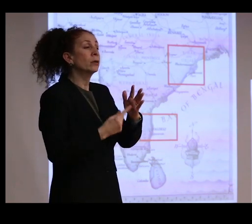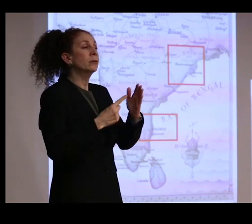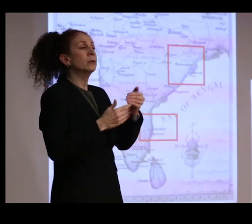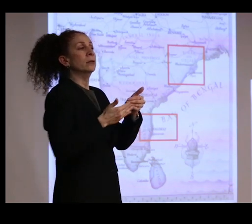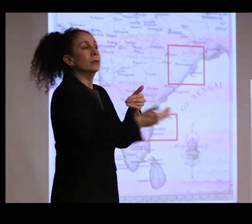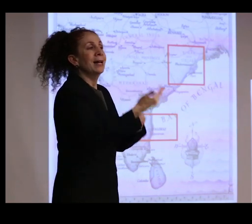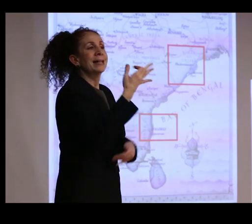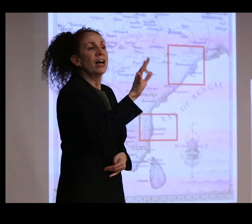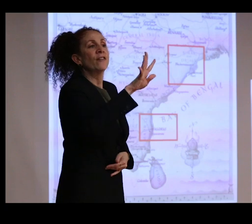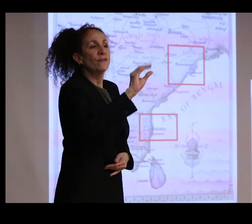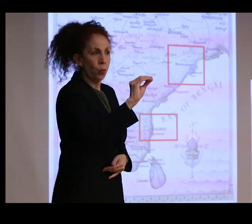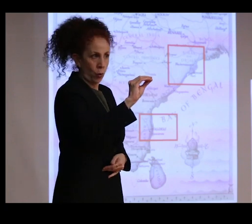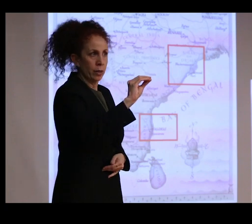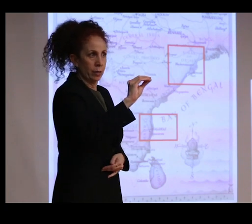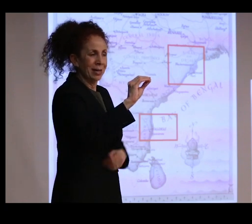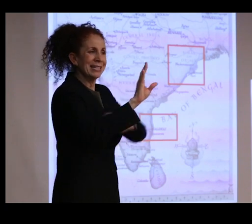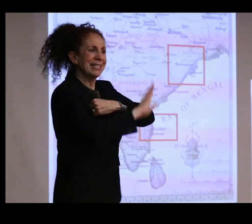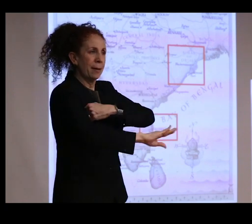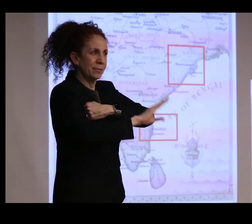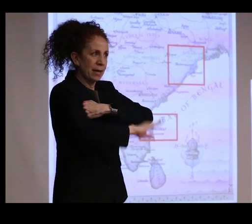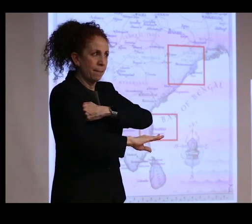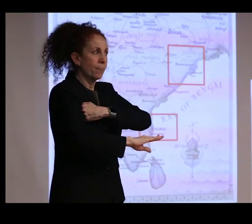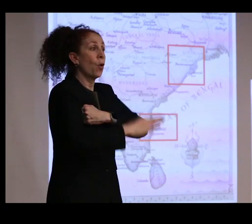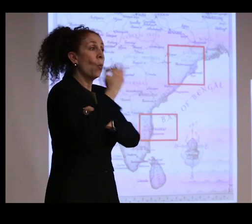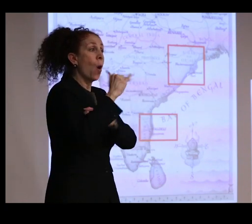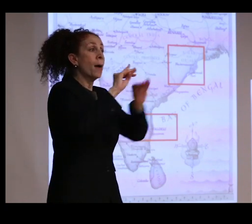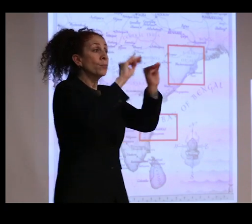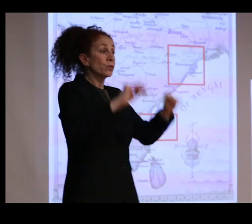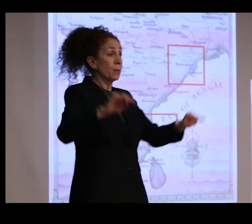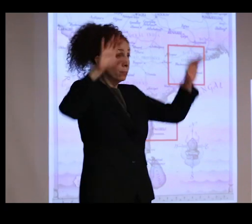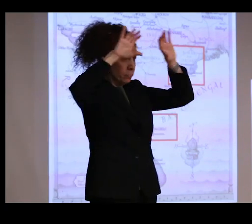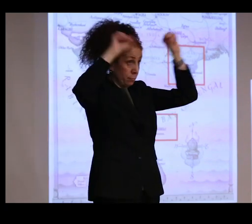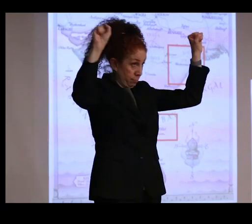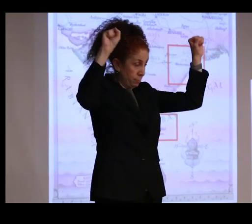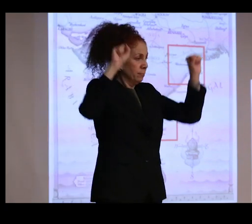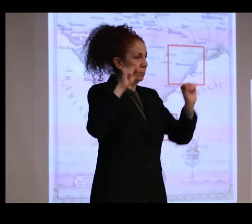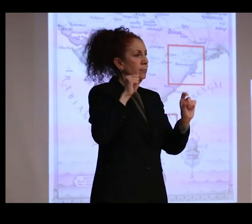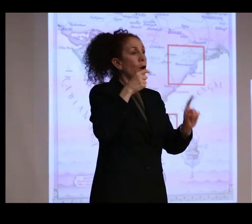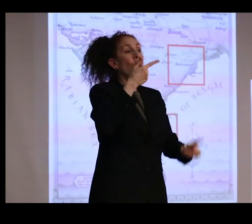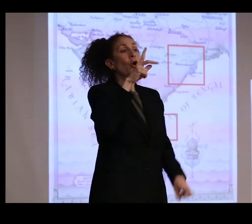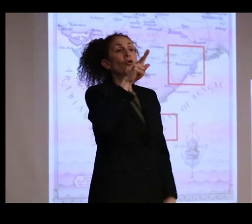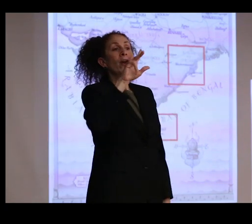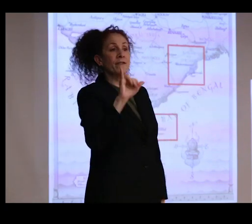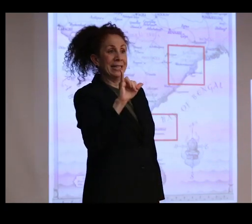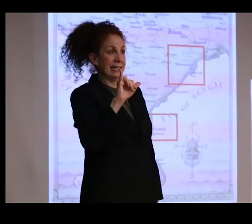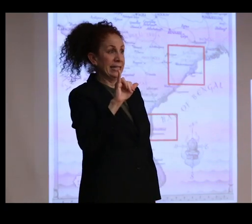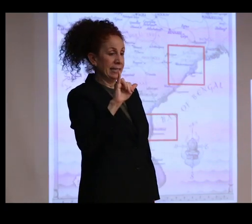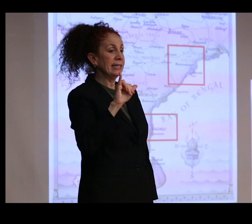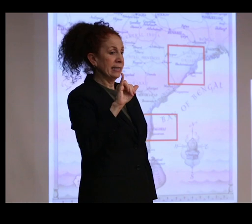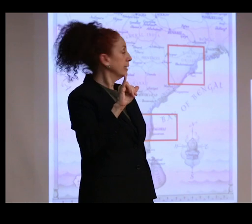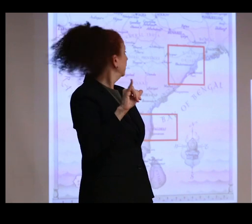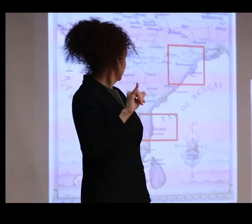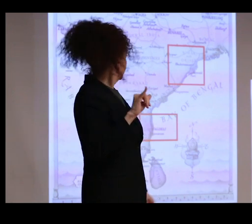when the museum's superintendent or director, Frederic Gravely, seen here, exchanged letters with a Miss Alice